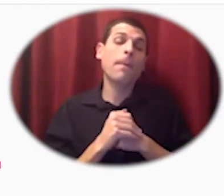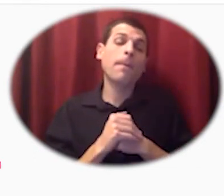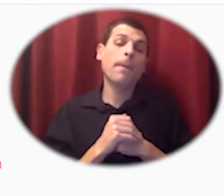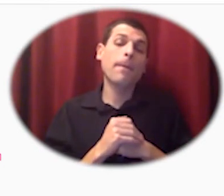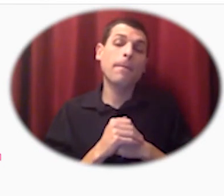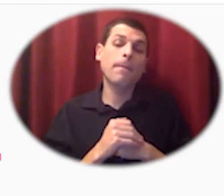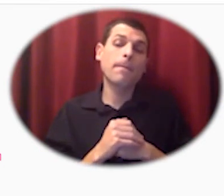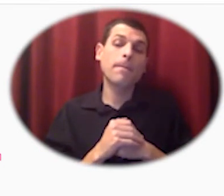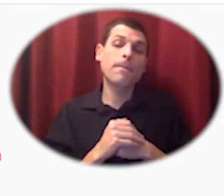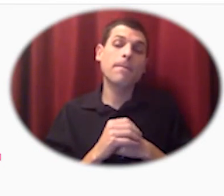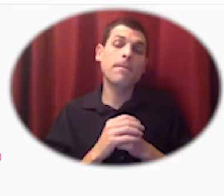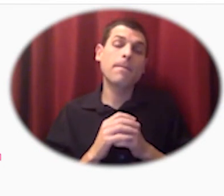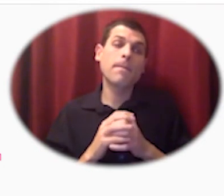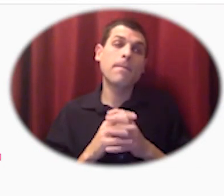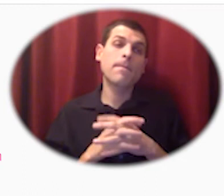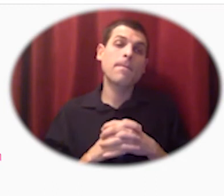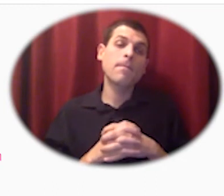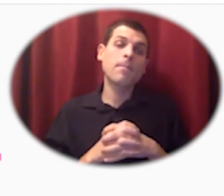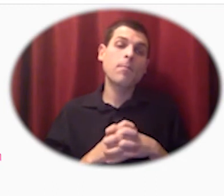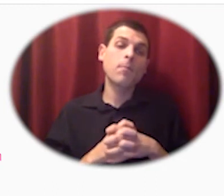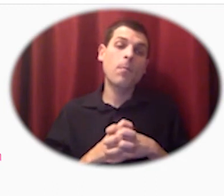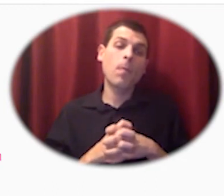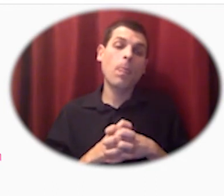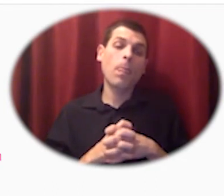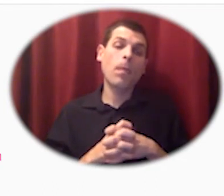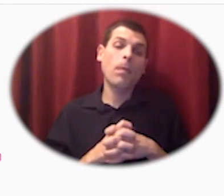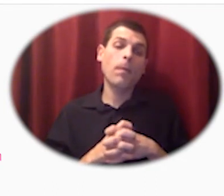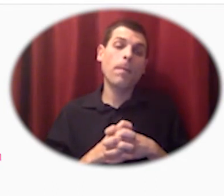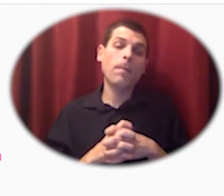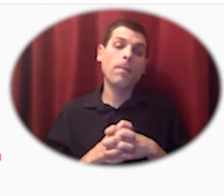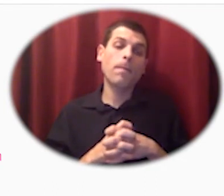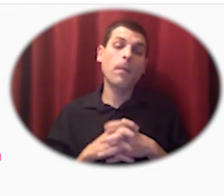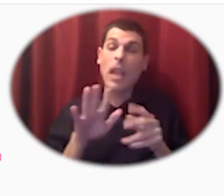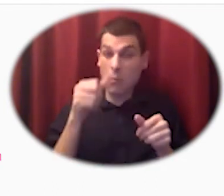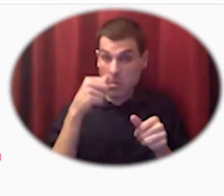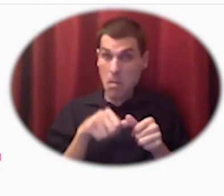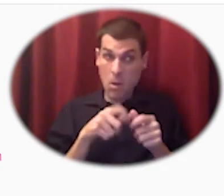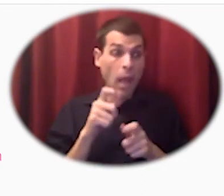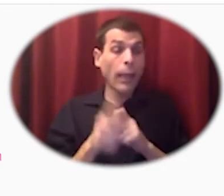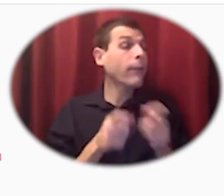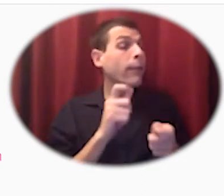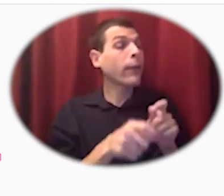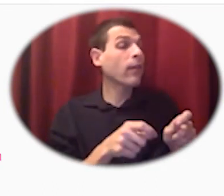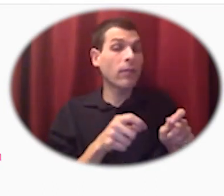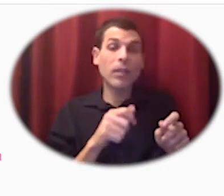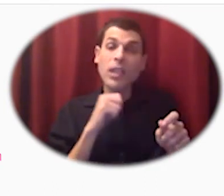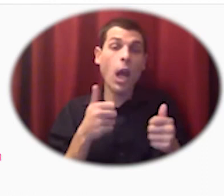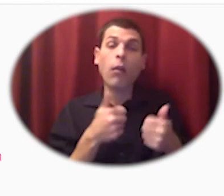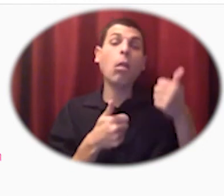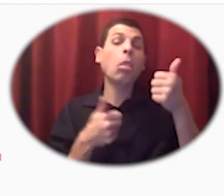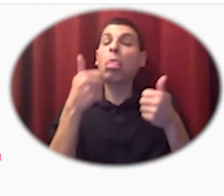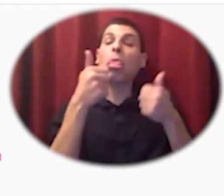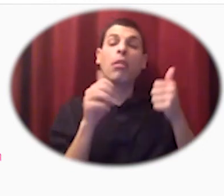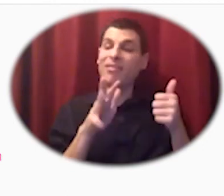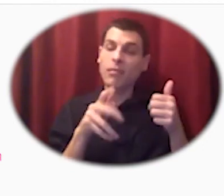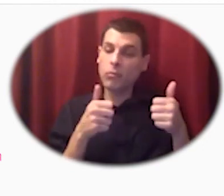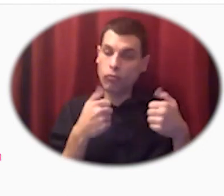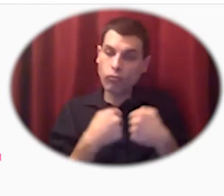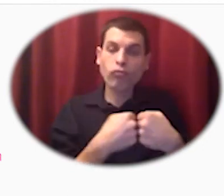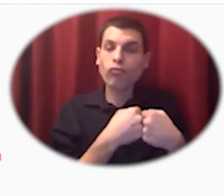huge vertically integrated integrated how he described it as a *federation of cooperatives